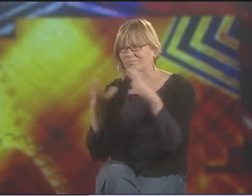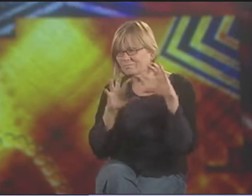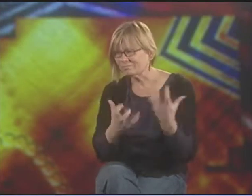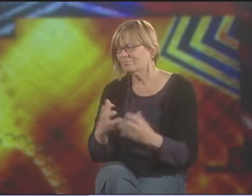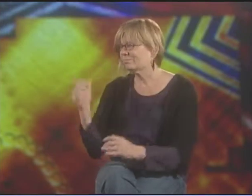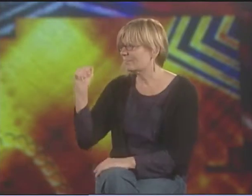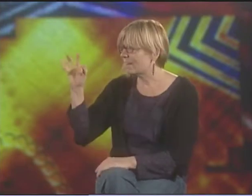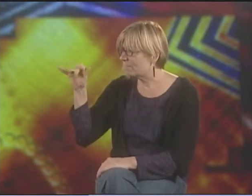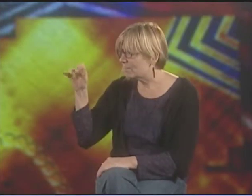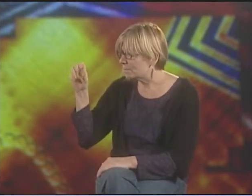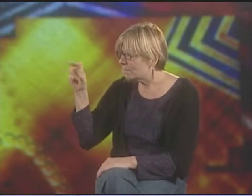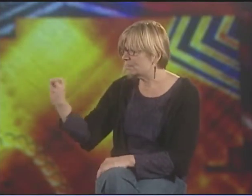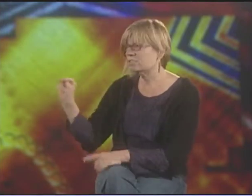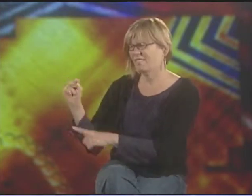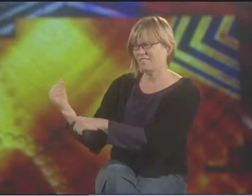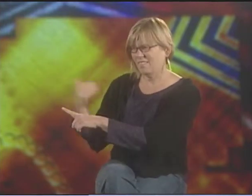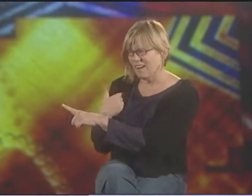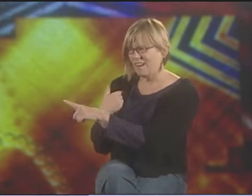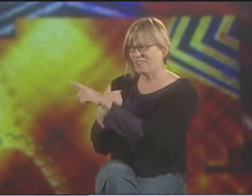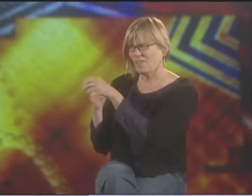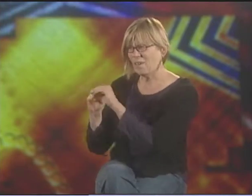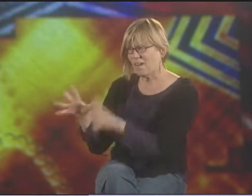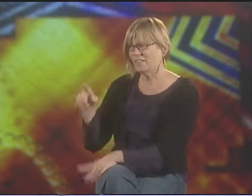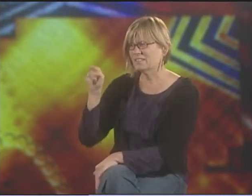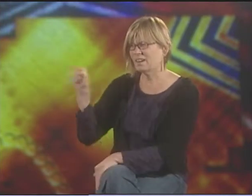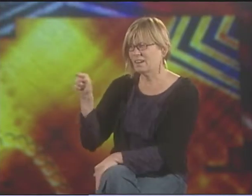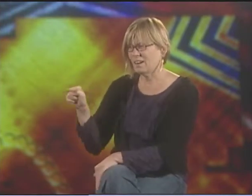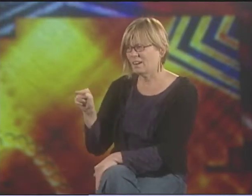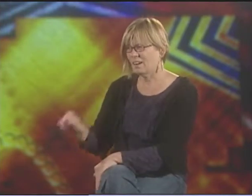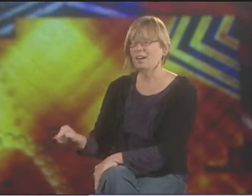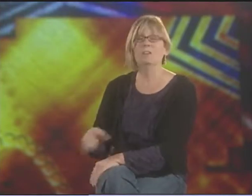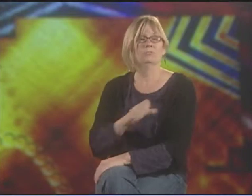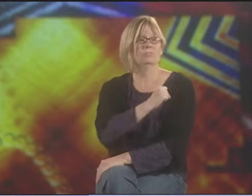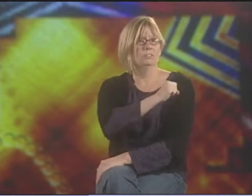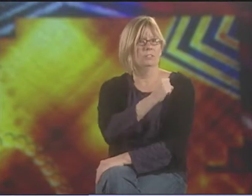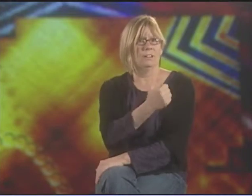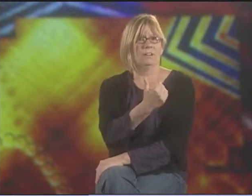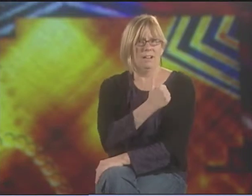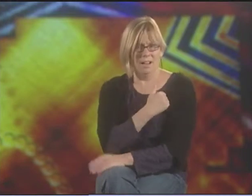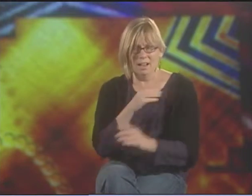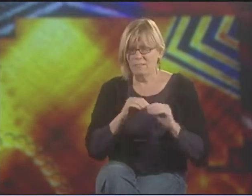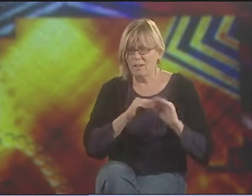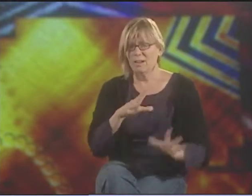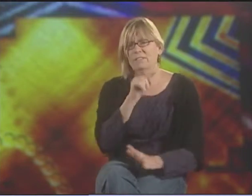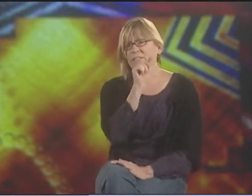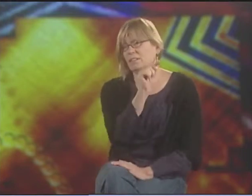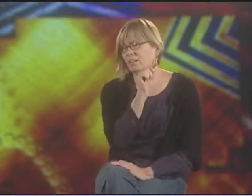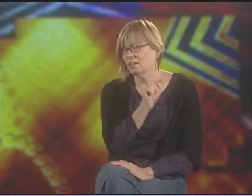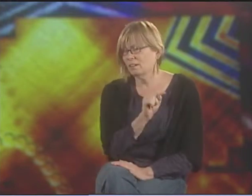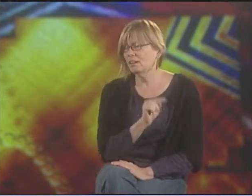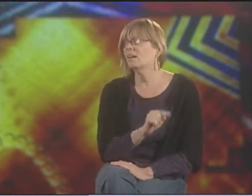THERE ARE THESE TWO CATEGORIES. THERE'S AFFIRMATION. YOU COULD FIND A LOT OF POEMS. THERE WAS RESISTANCE.